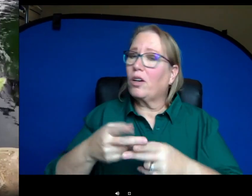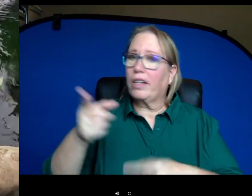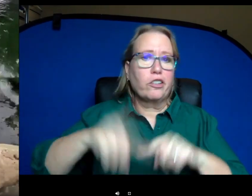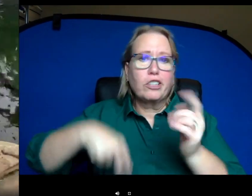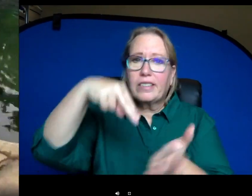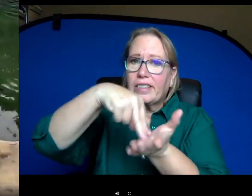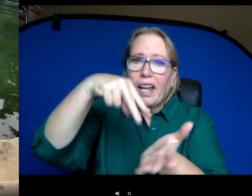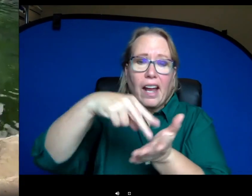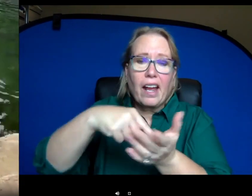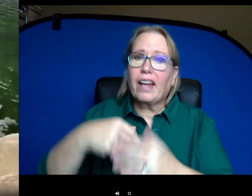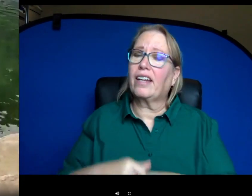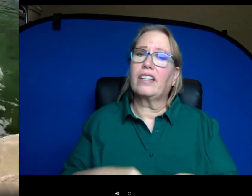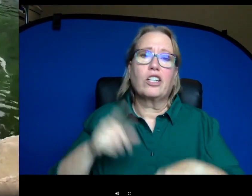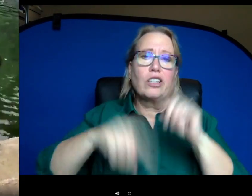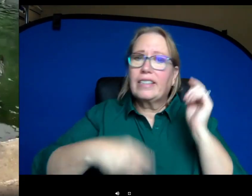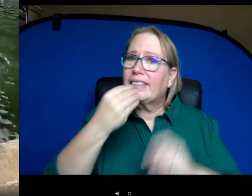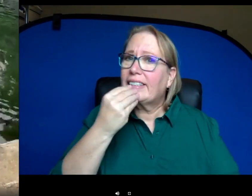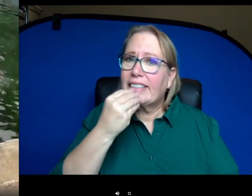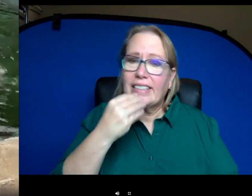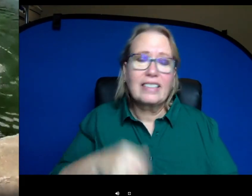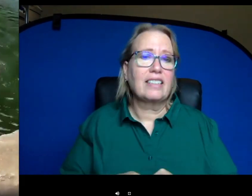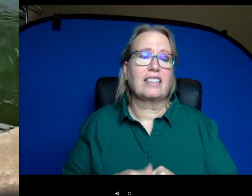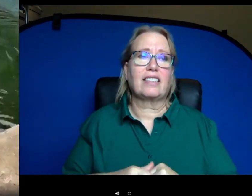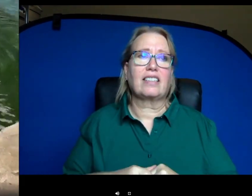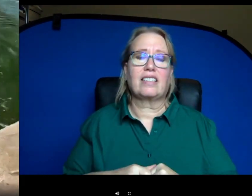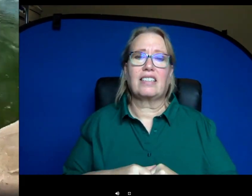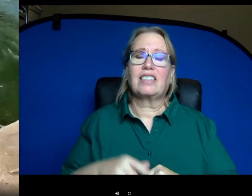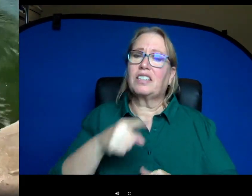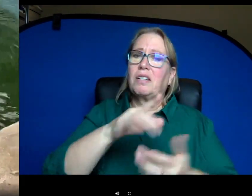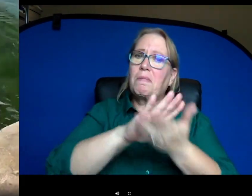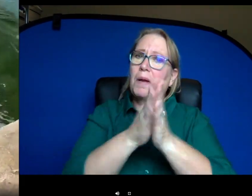therefore she wasn't able to nurse and she became colder and weaker and we